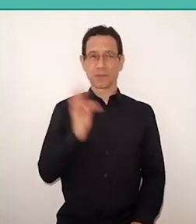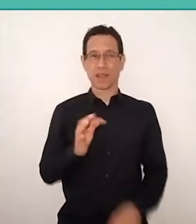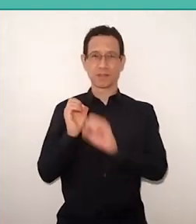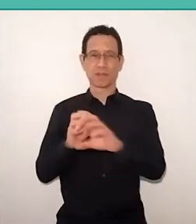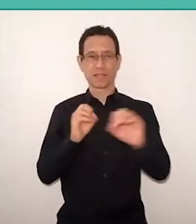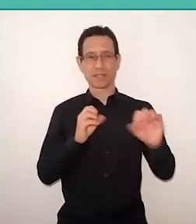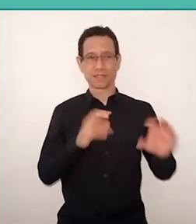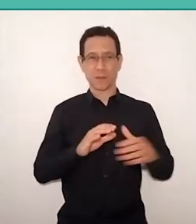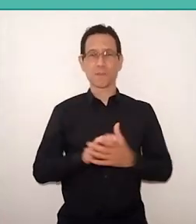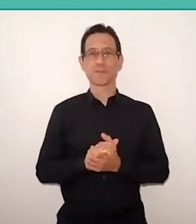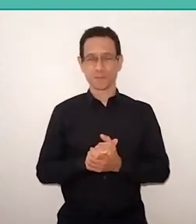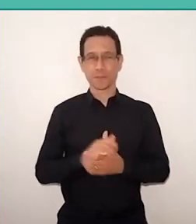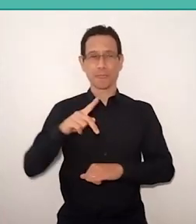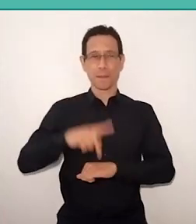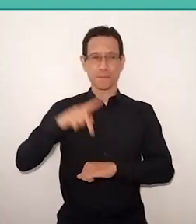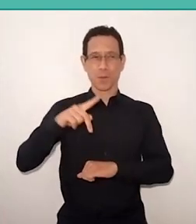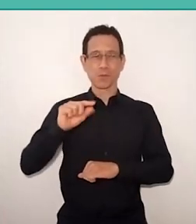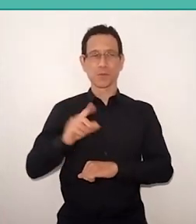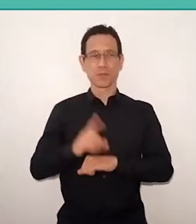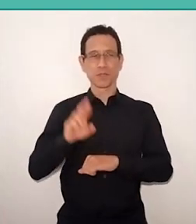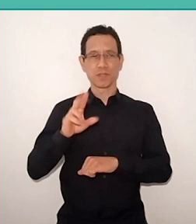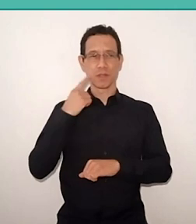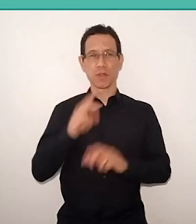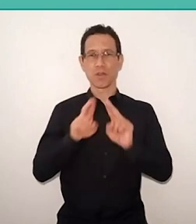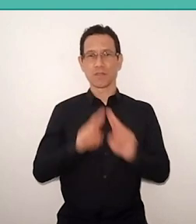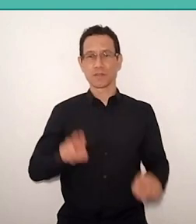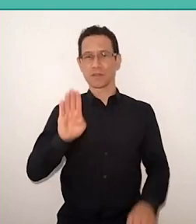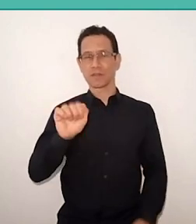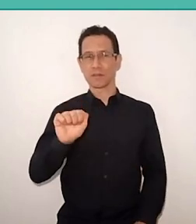He is a postdoctoral by the Baltimore University, United States,